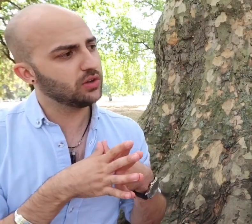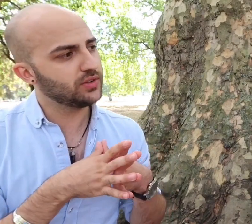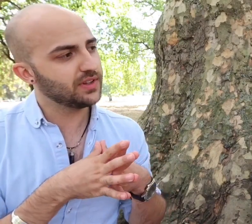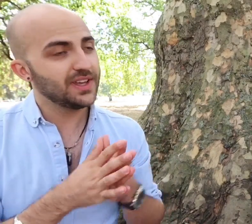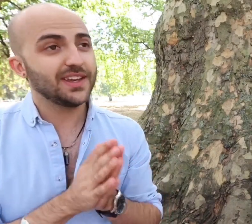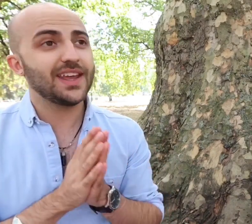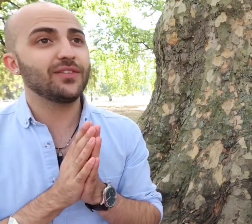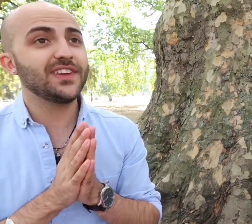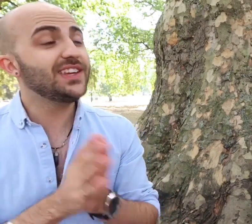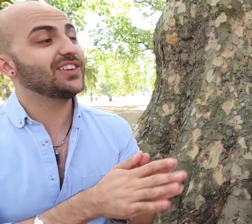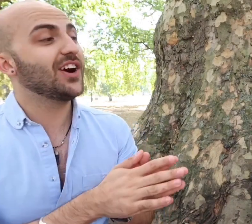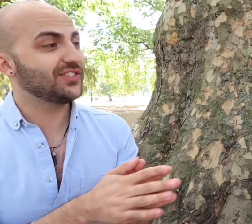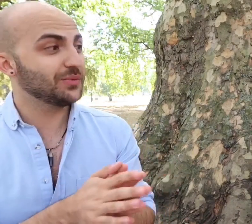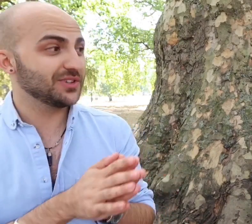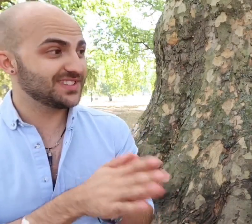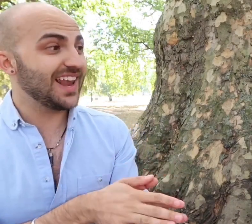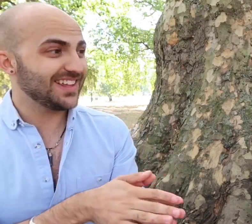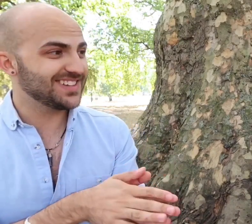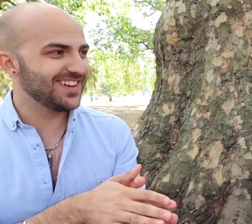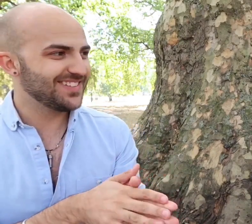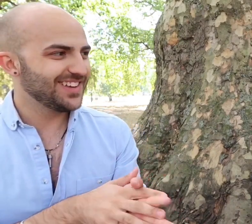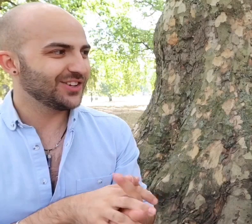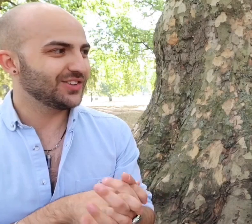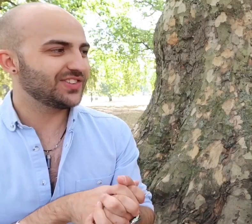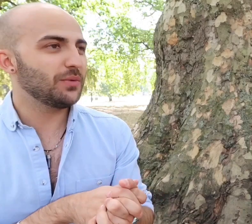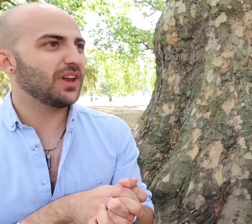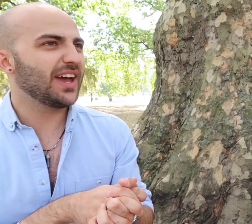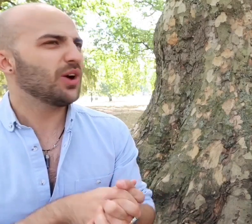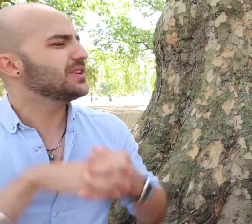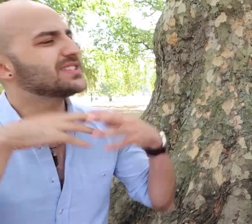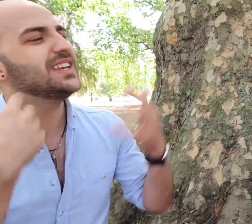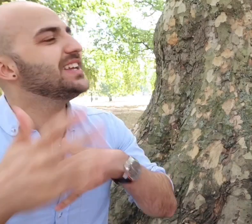Now the easy answer was the latter because they were like "oh it doesn't